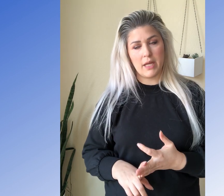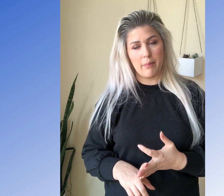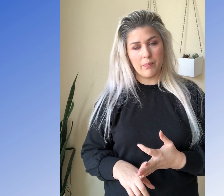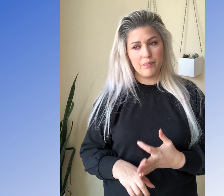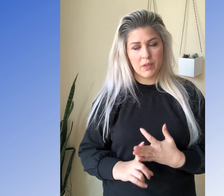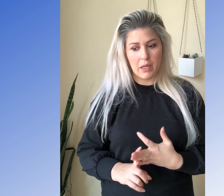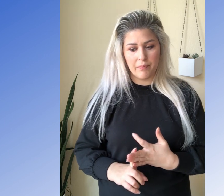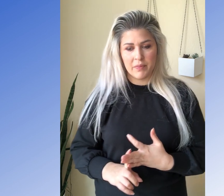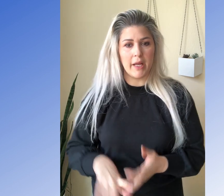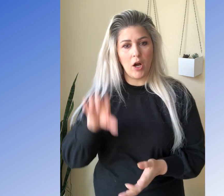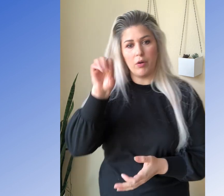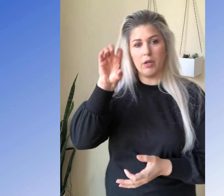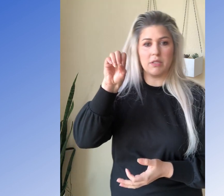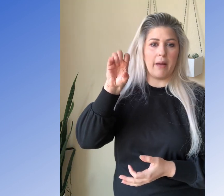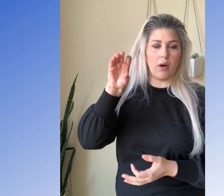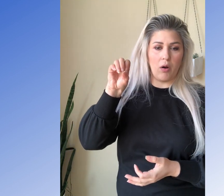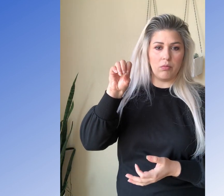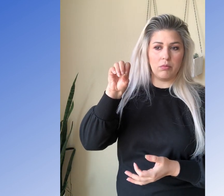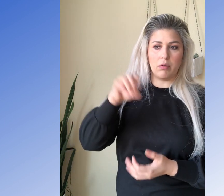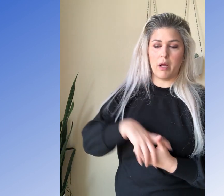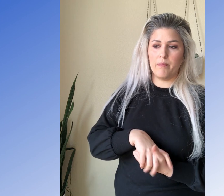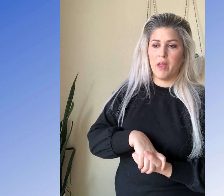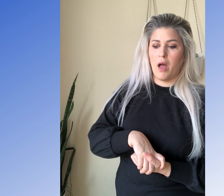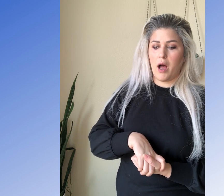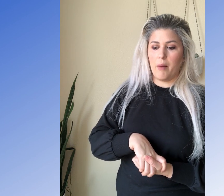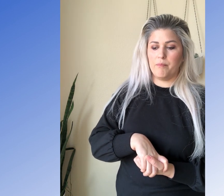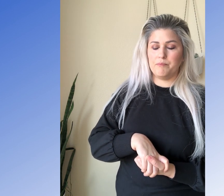tap. Okay. Like, Oh, you don't tap. Oh, right. Um,